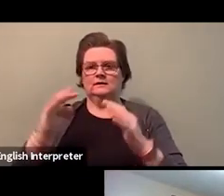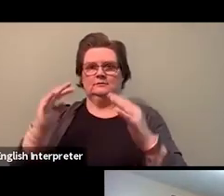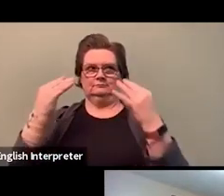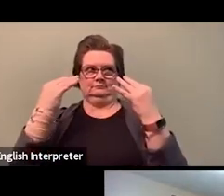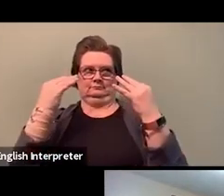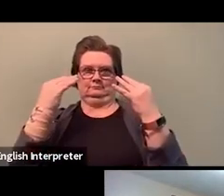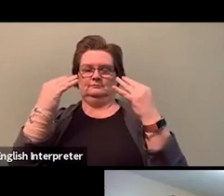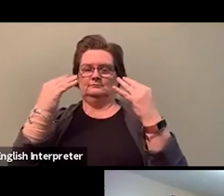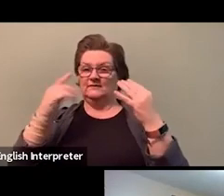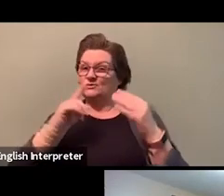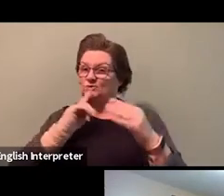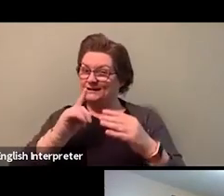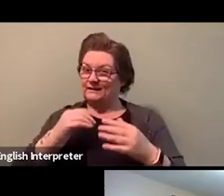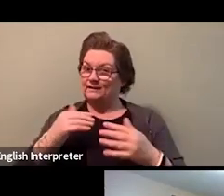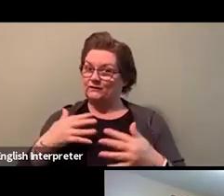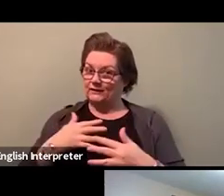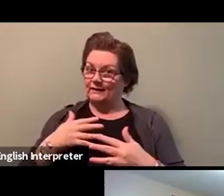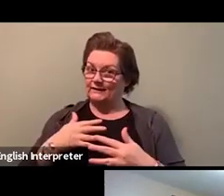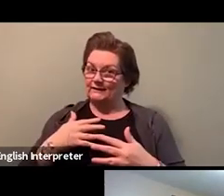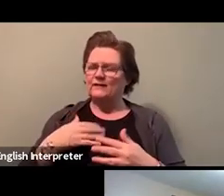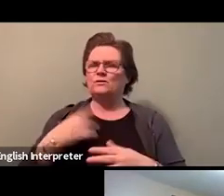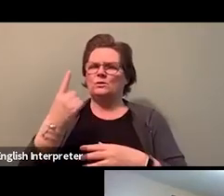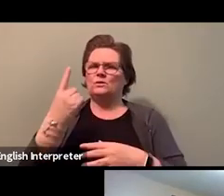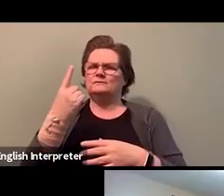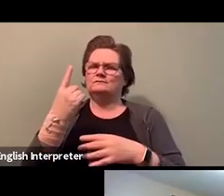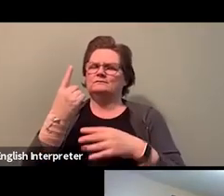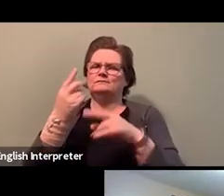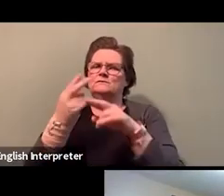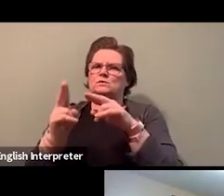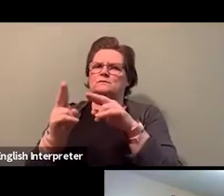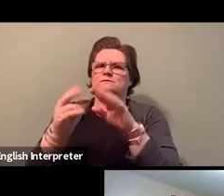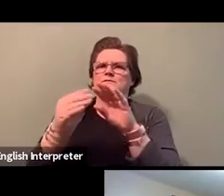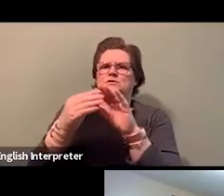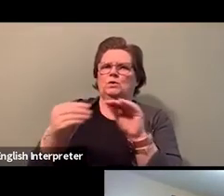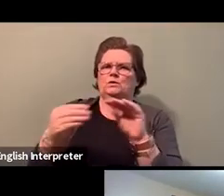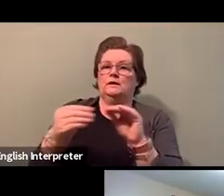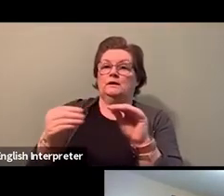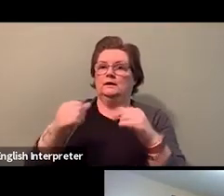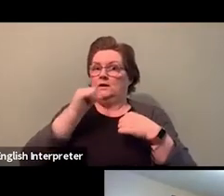A story that I've heard of, but didn't experience the story. Like I wasn't there for it.